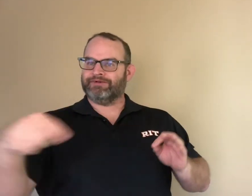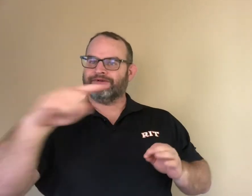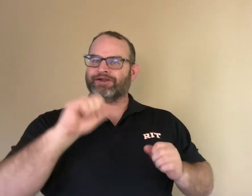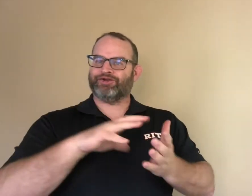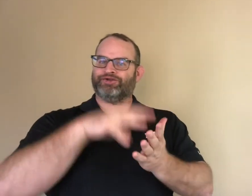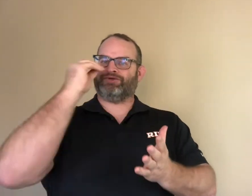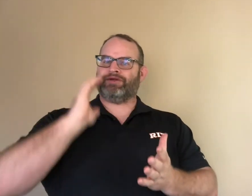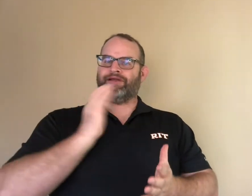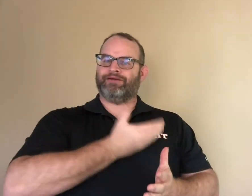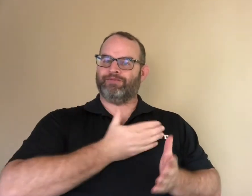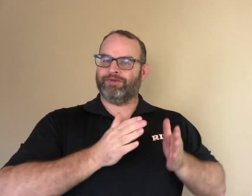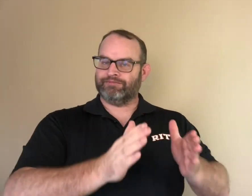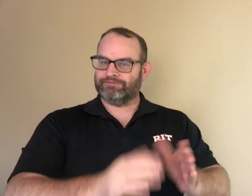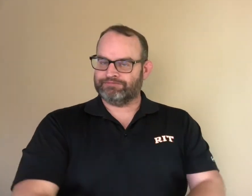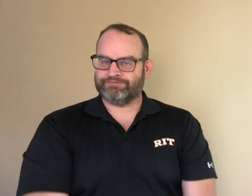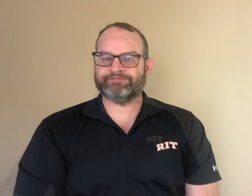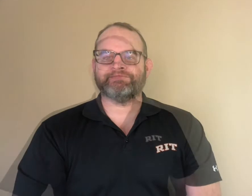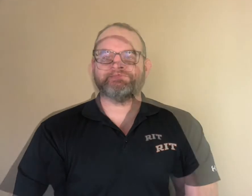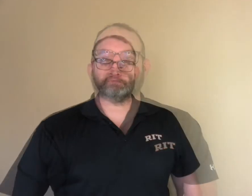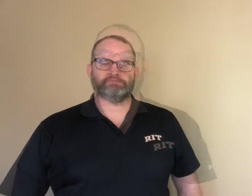They can learn a sign language by viewing the stories.